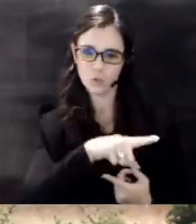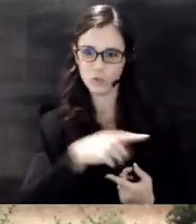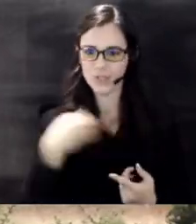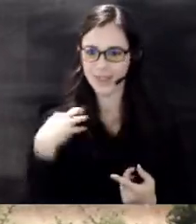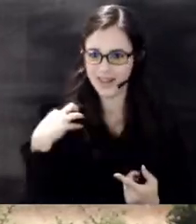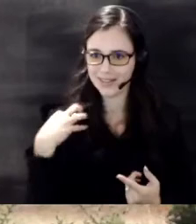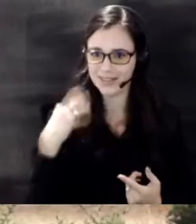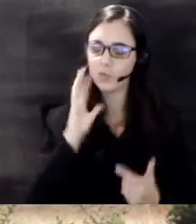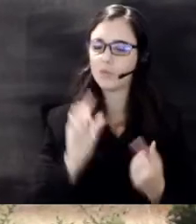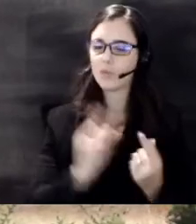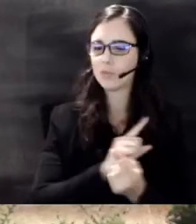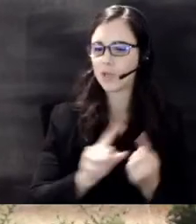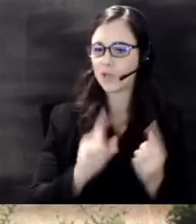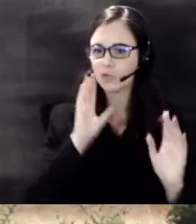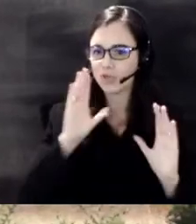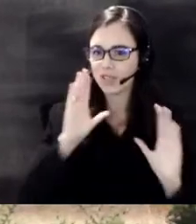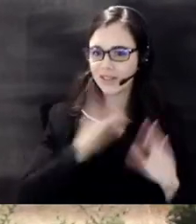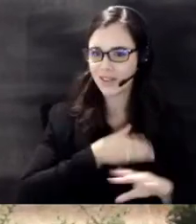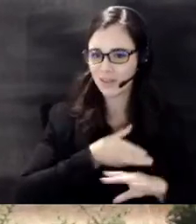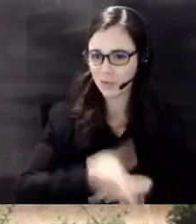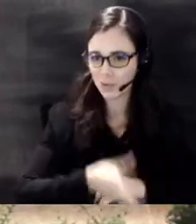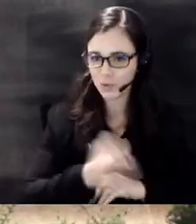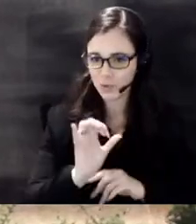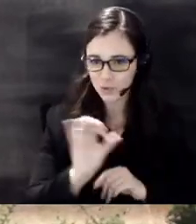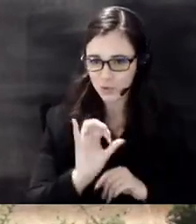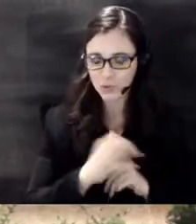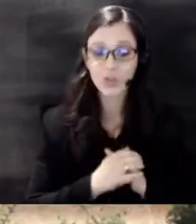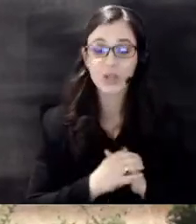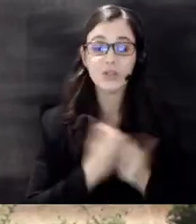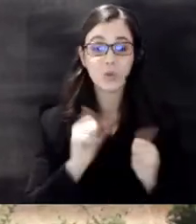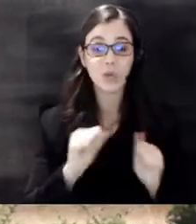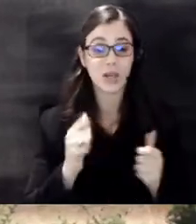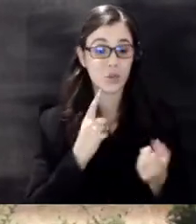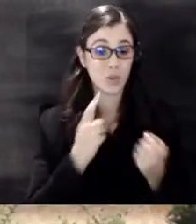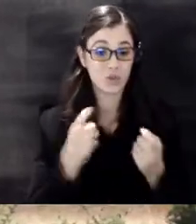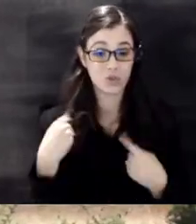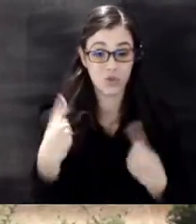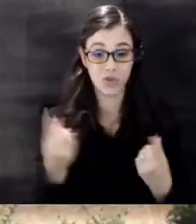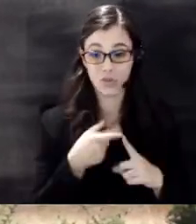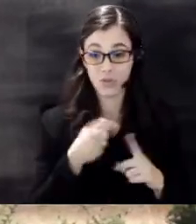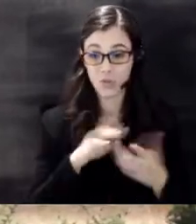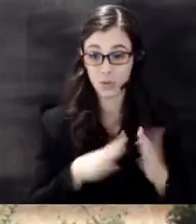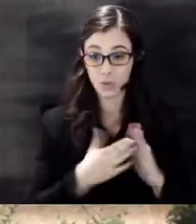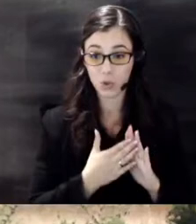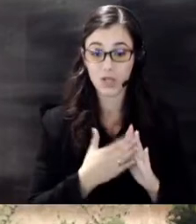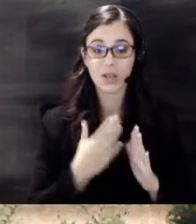afterwards so we have taken note of questions so far from the community on forum and social